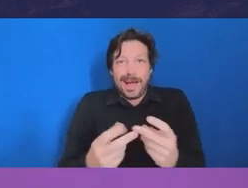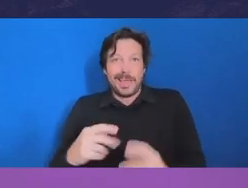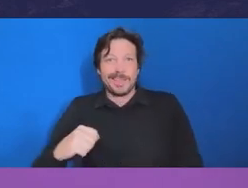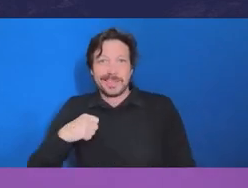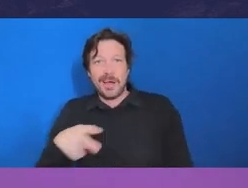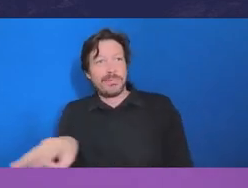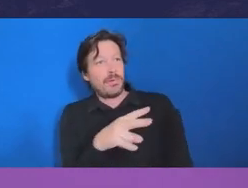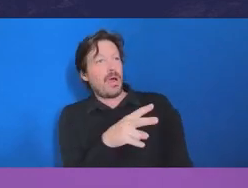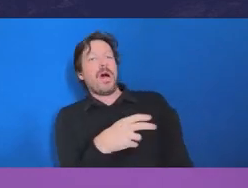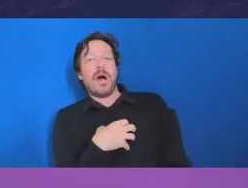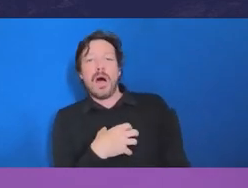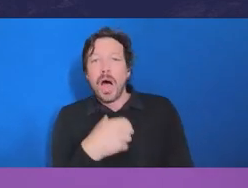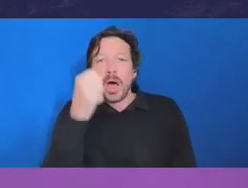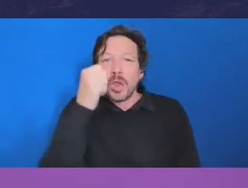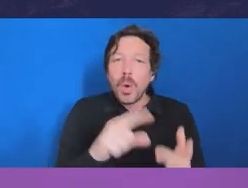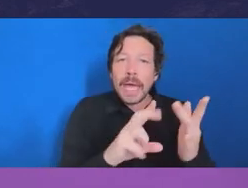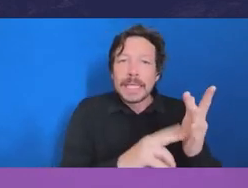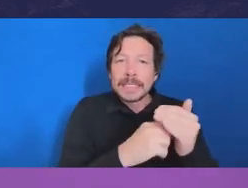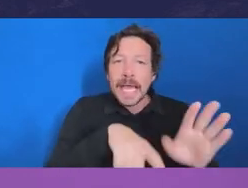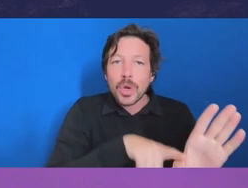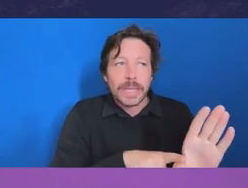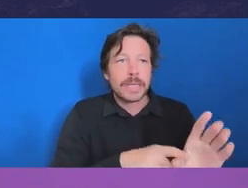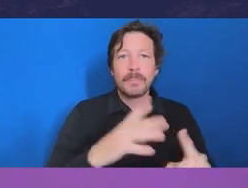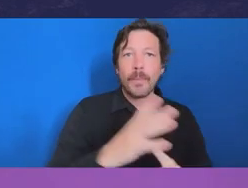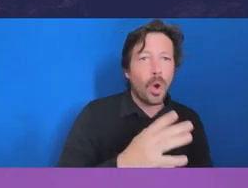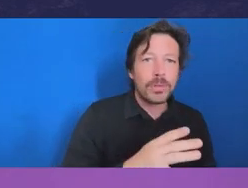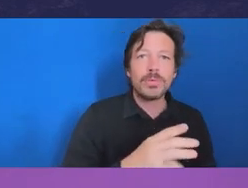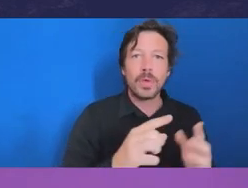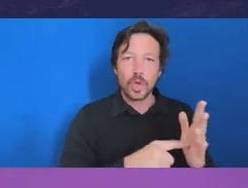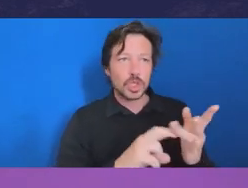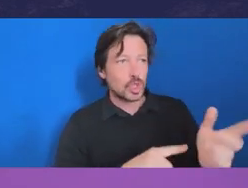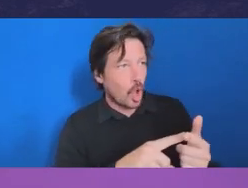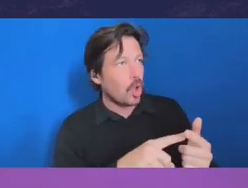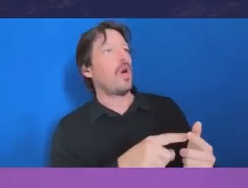the organisational tone from the top. So I think that's probably the response.